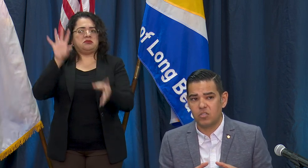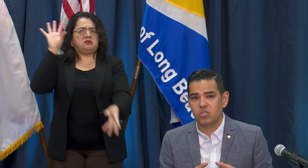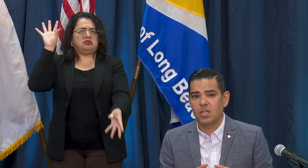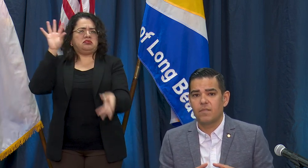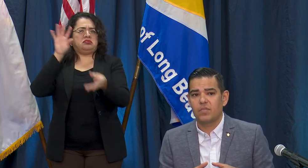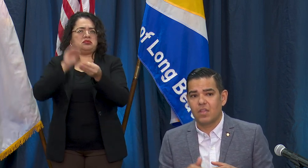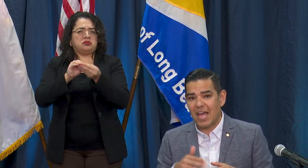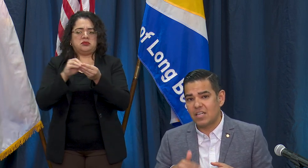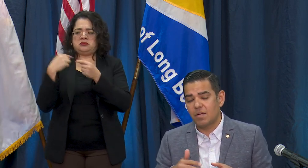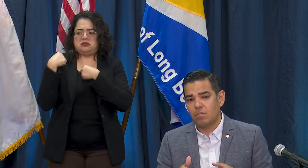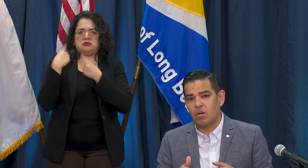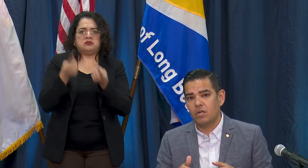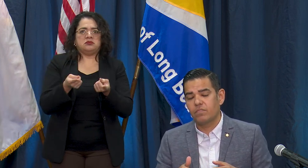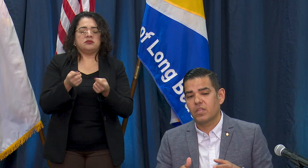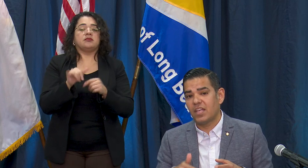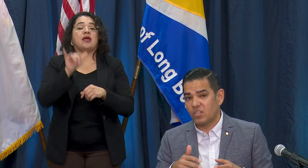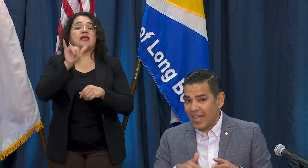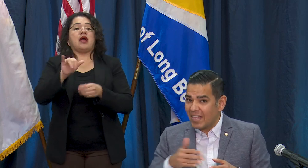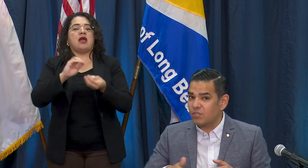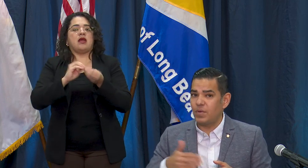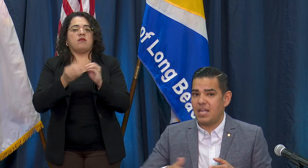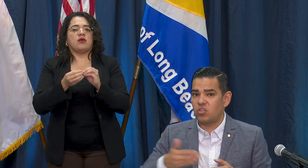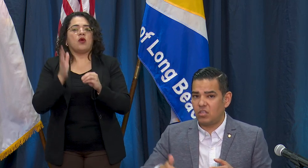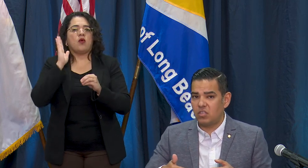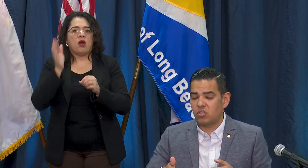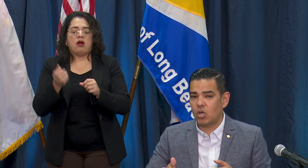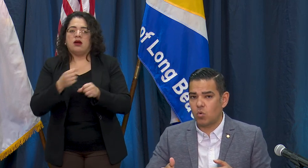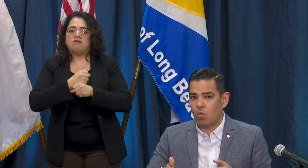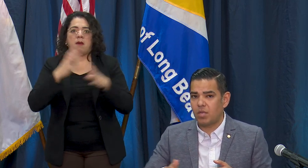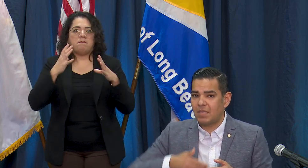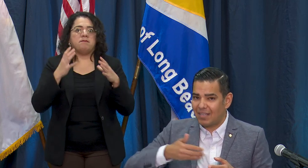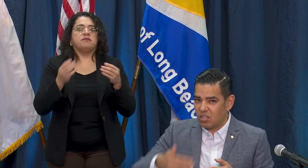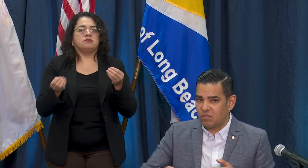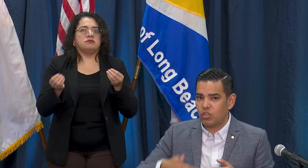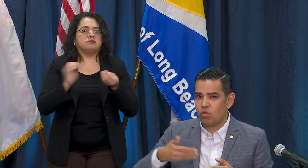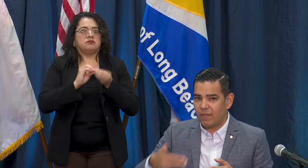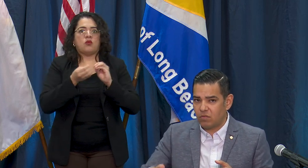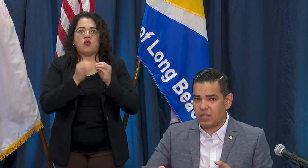that number is going to exponentially start growing because of the drive-through